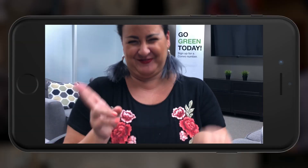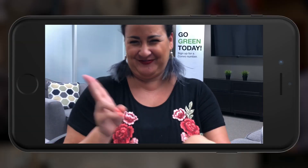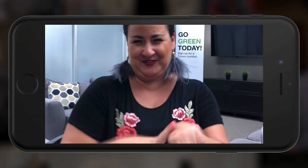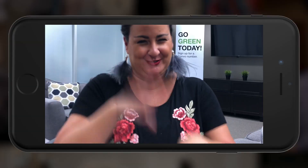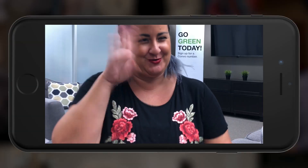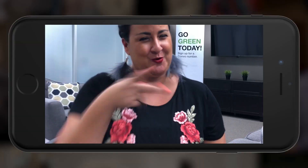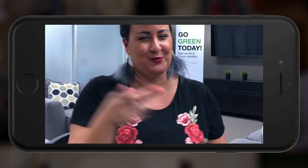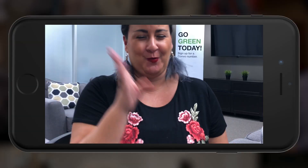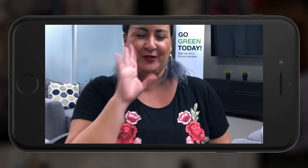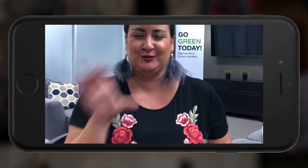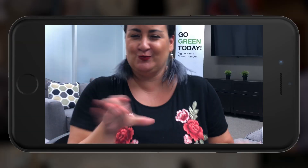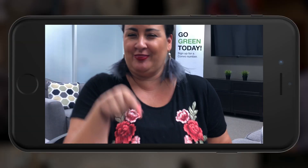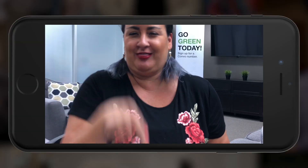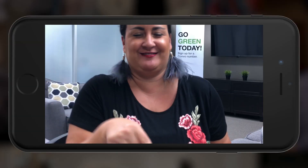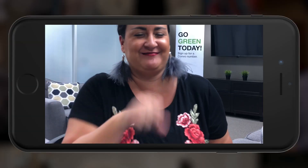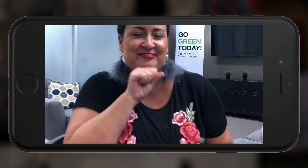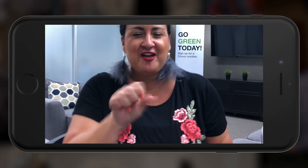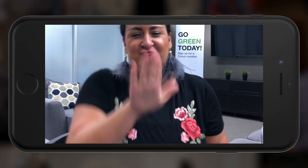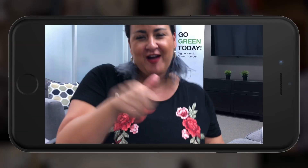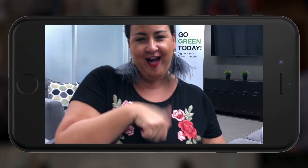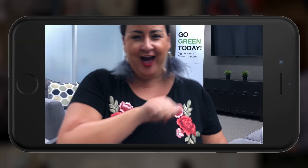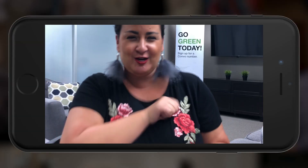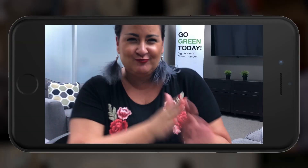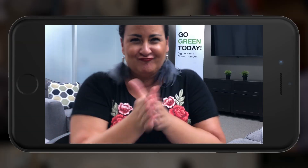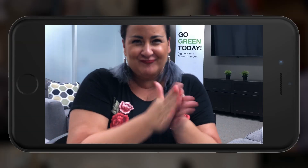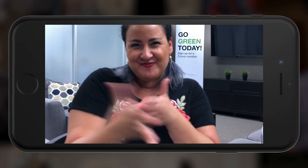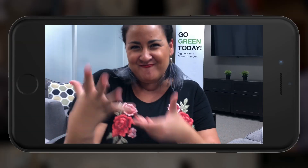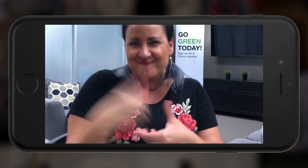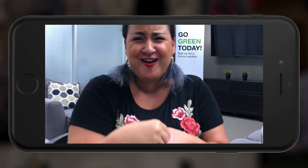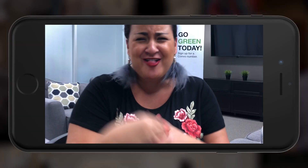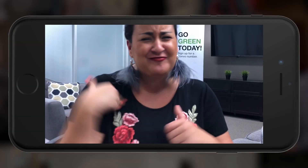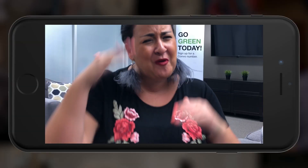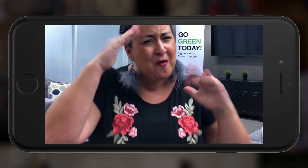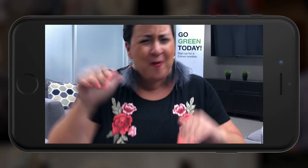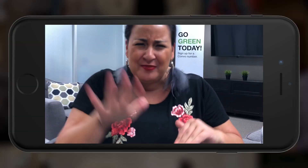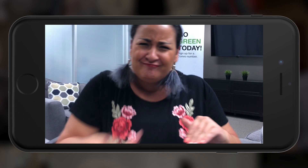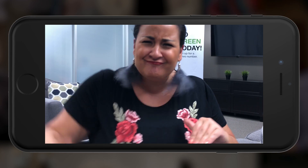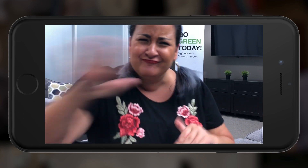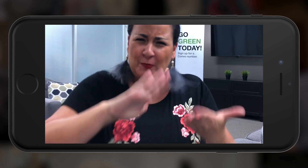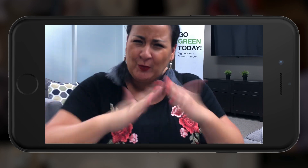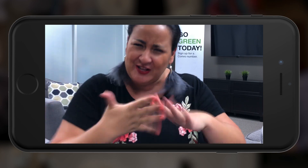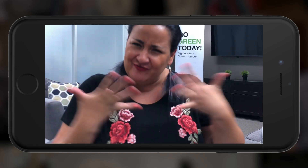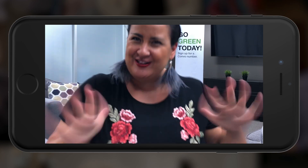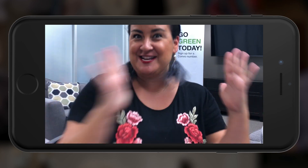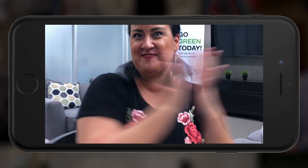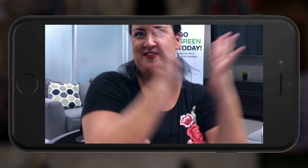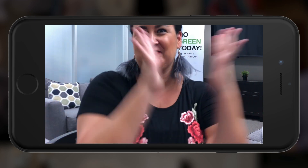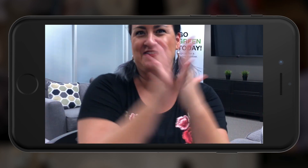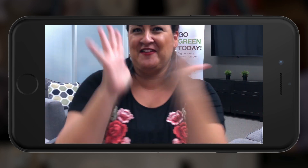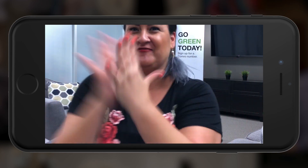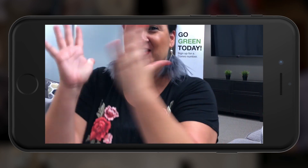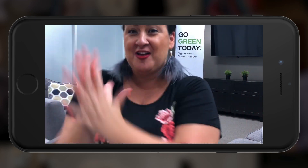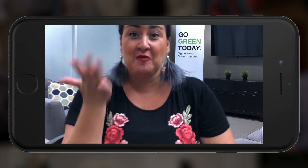I knew you would! I love your attitude! Okay, I hope the community did the same, because